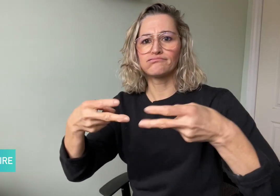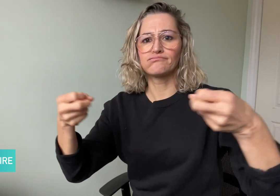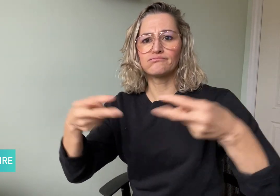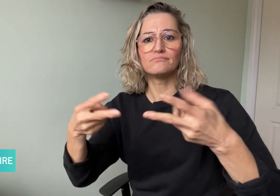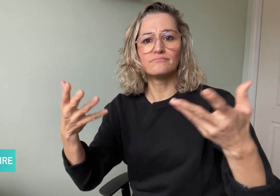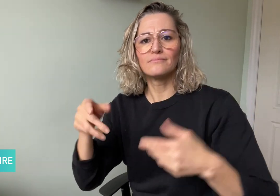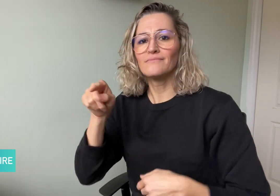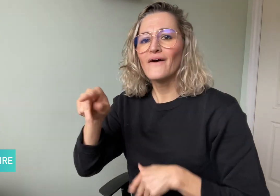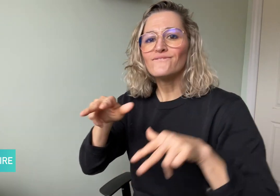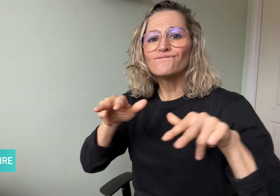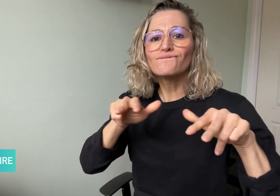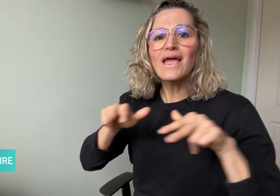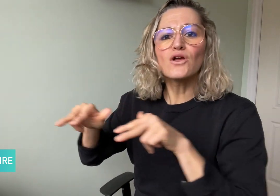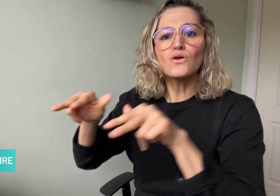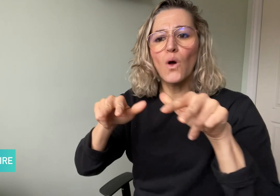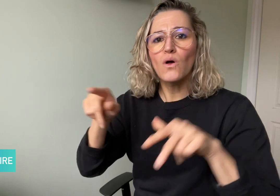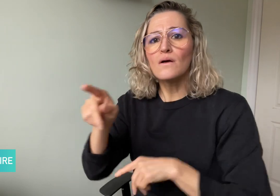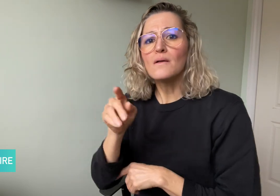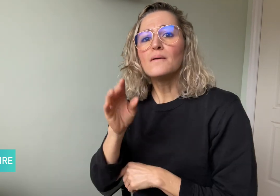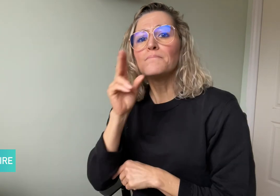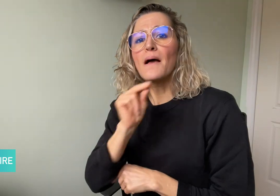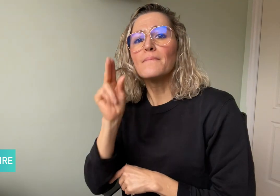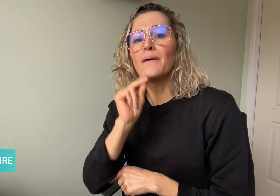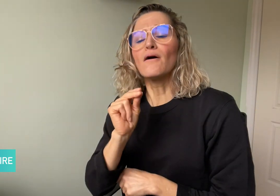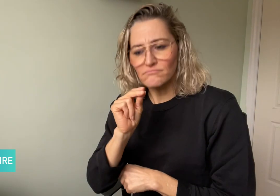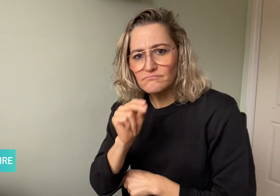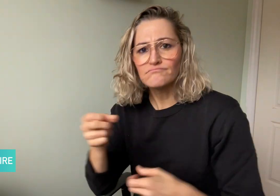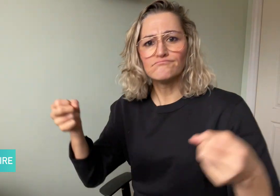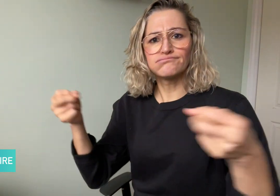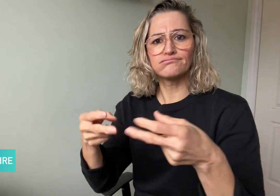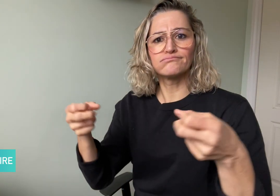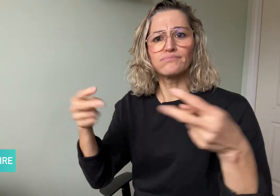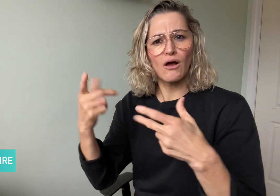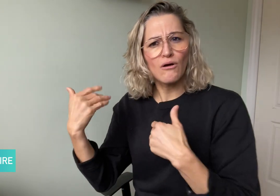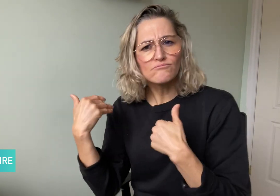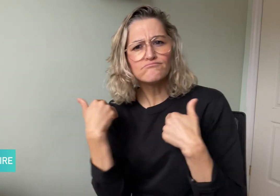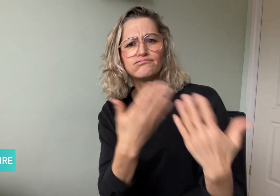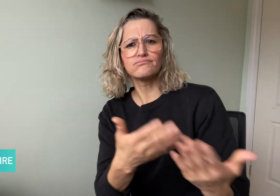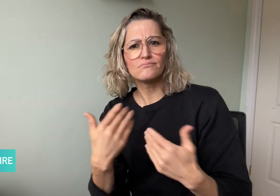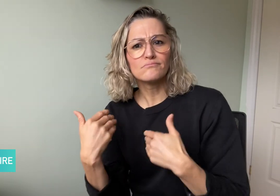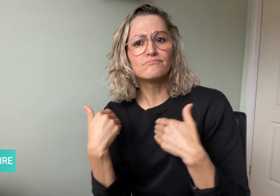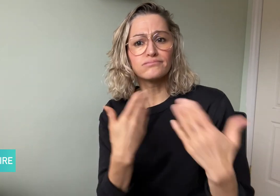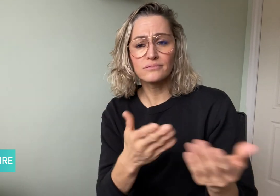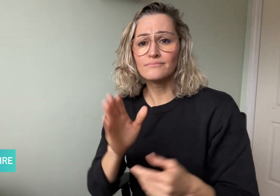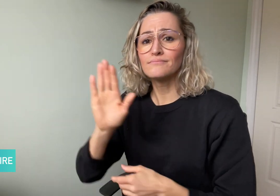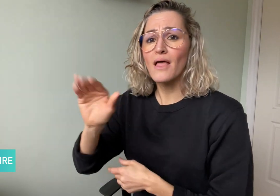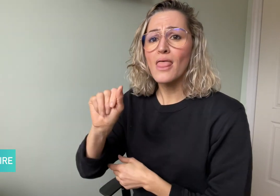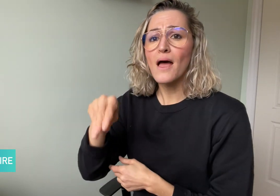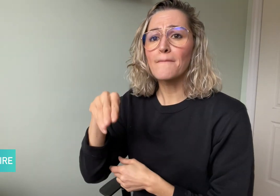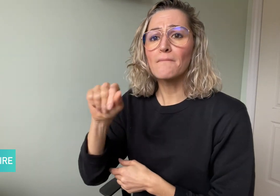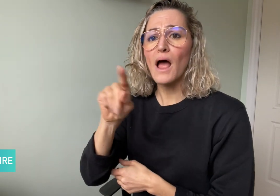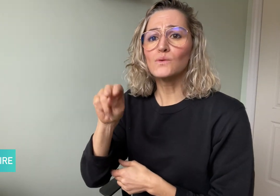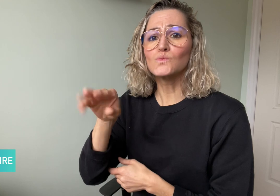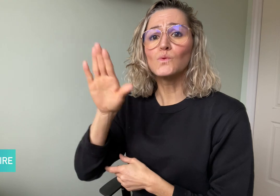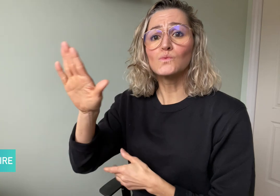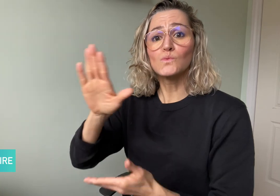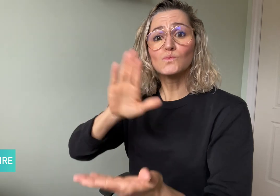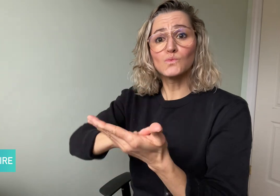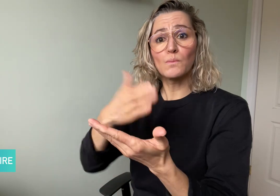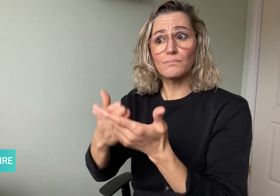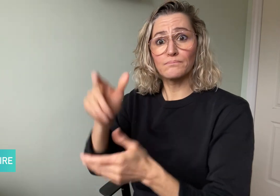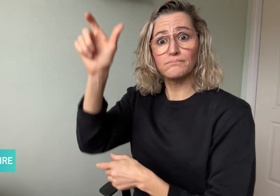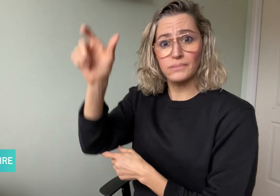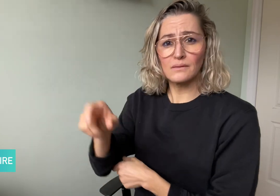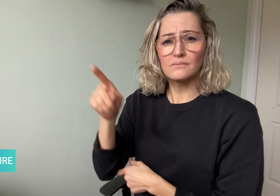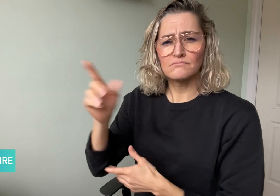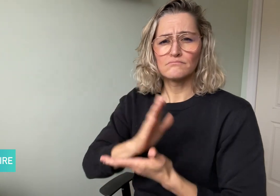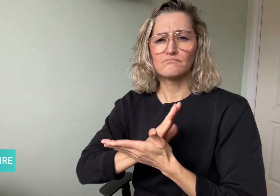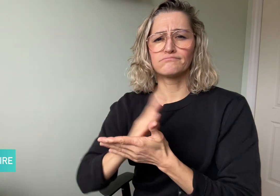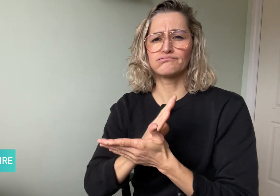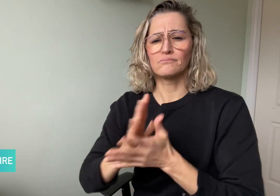closed captioning on videos. Amazon’s interpreter interpreted